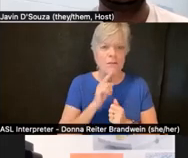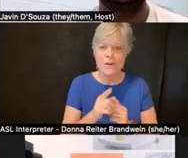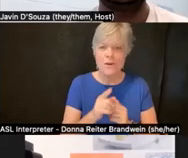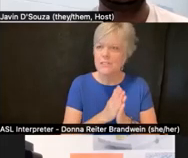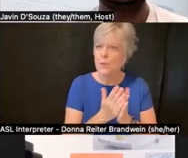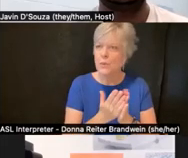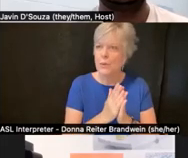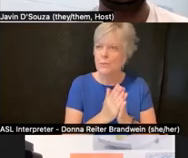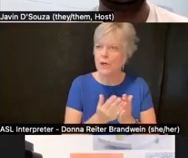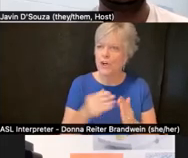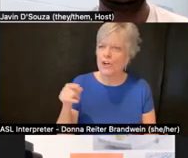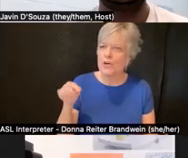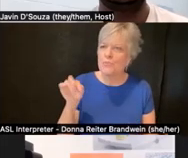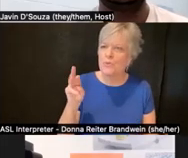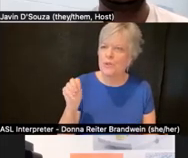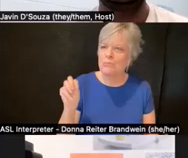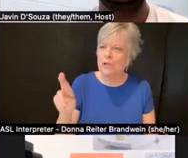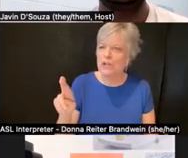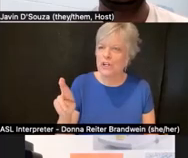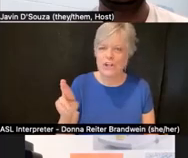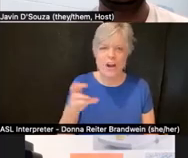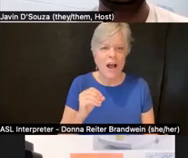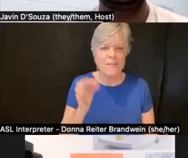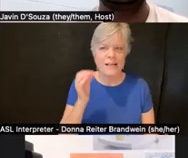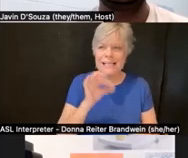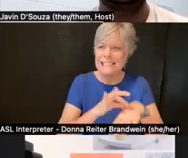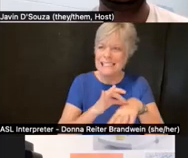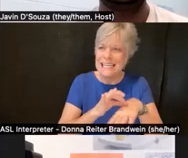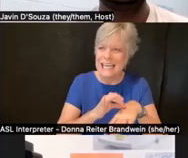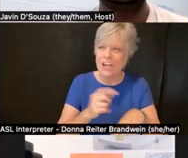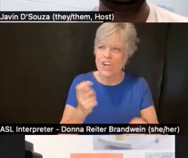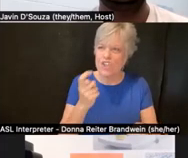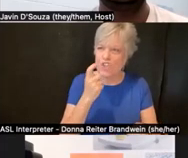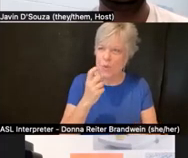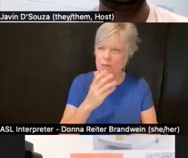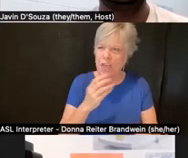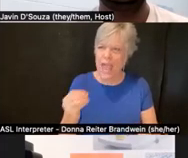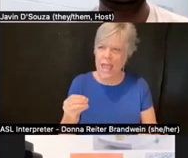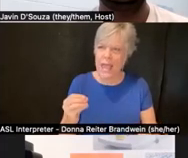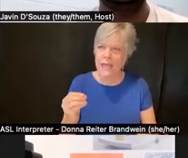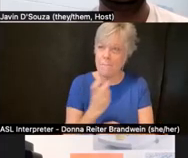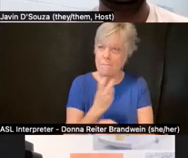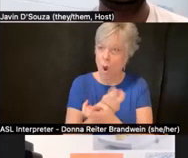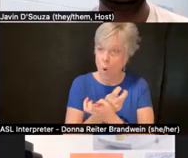I never know how to say that, of "Skin, Tooth, and Bone: The Basis of Movement is Our People,"